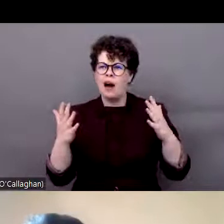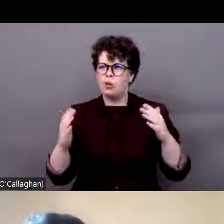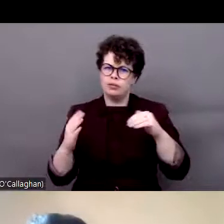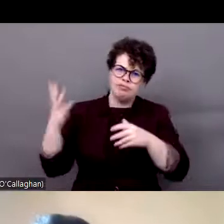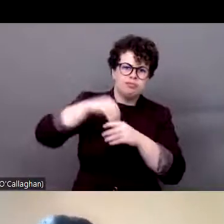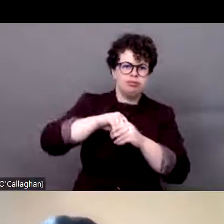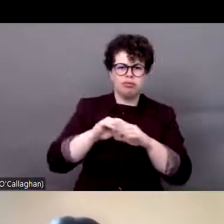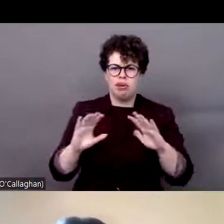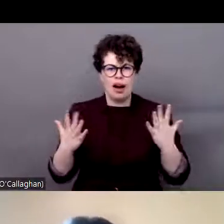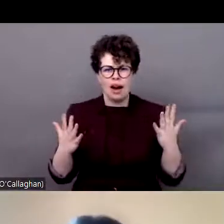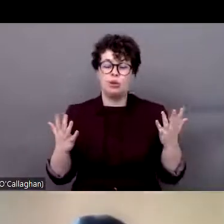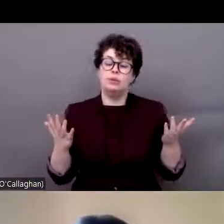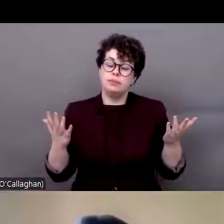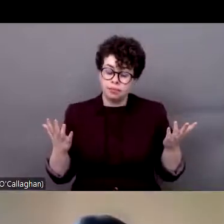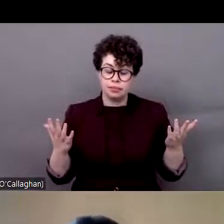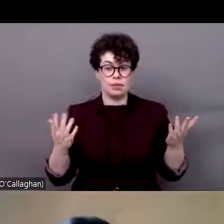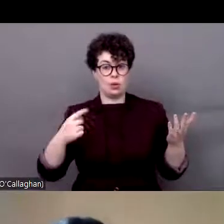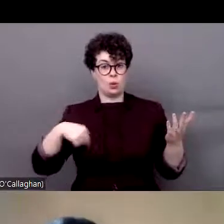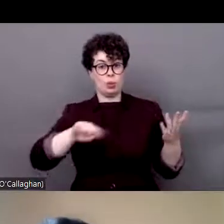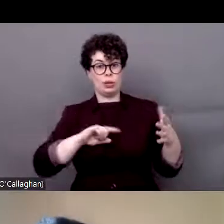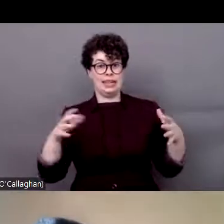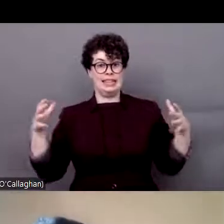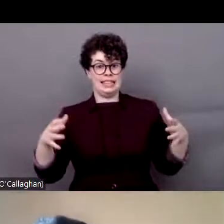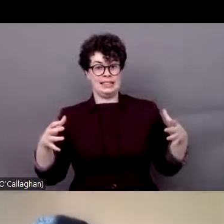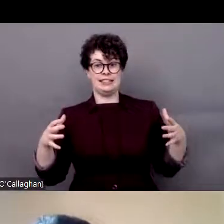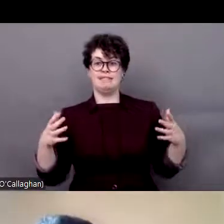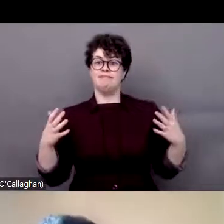So basically we have, we are amidst